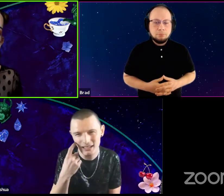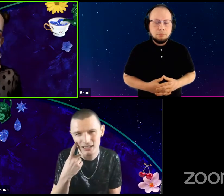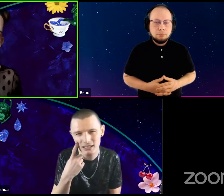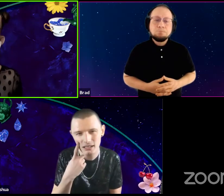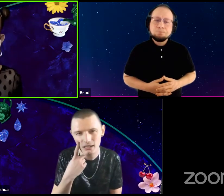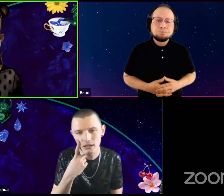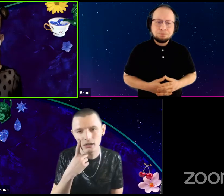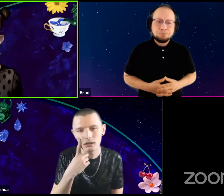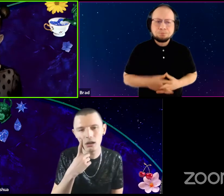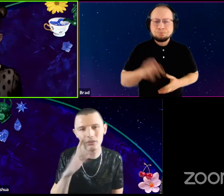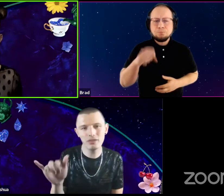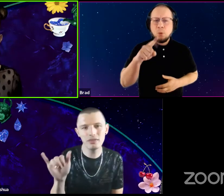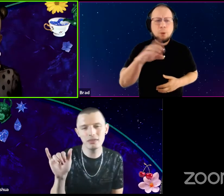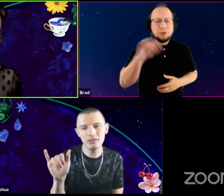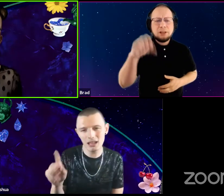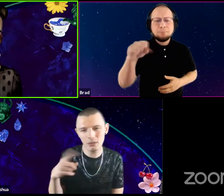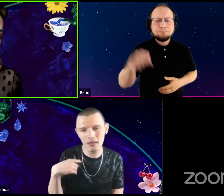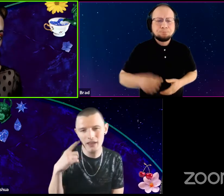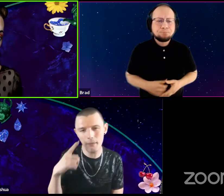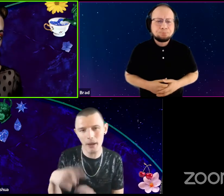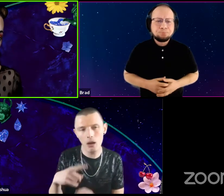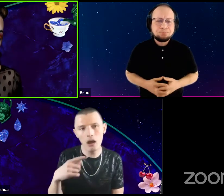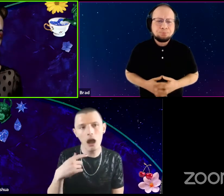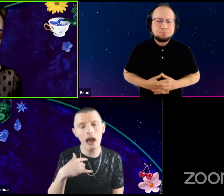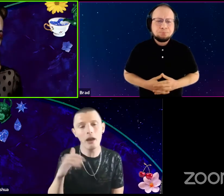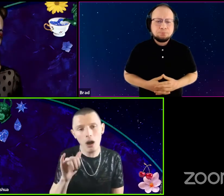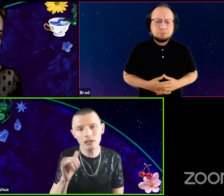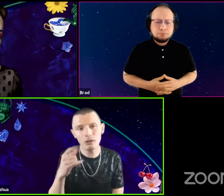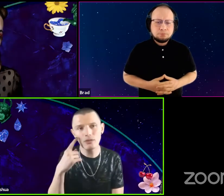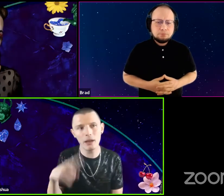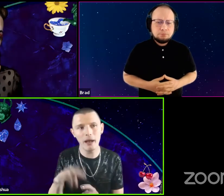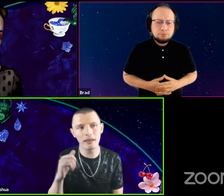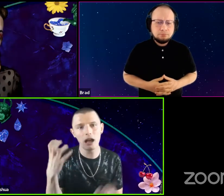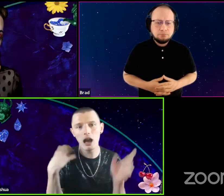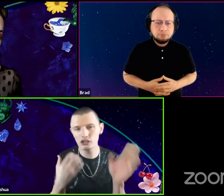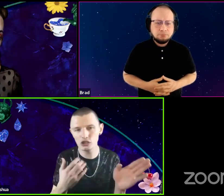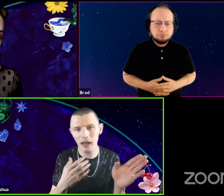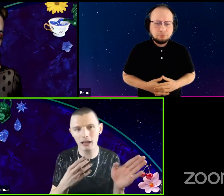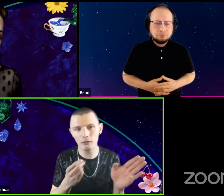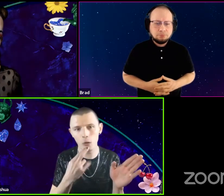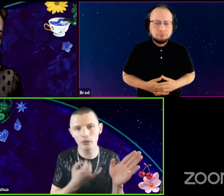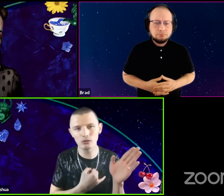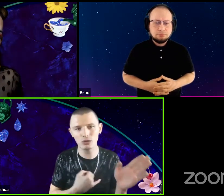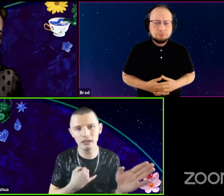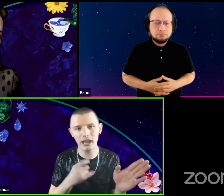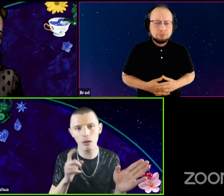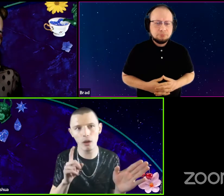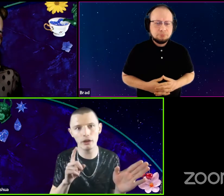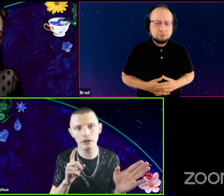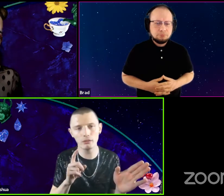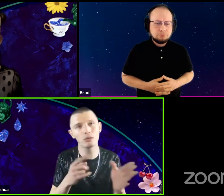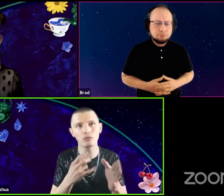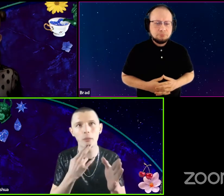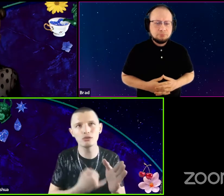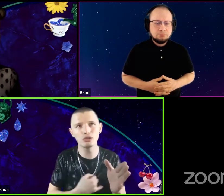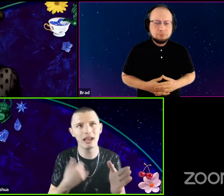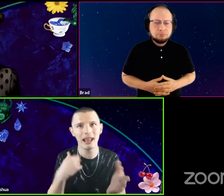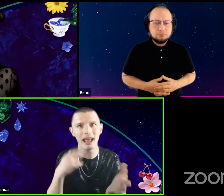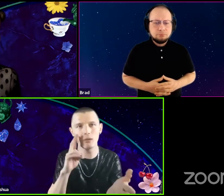Mm Hm. Yeah 100%. That's what I think about, I also think about like Hunchback and Romeo and Juliet where, well Romeo and Julliet and Howie,